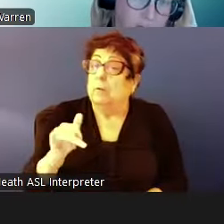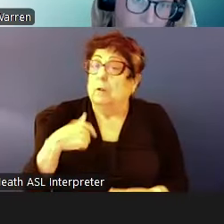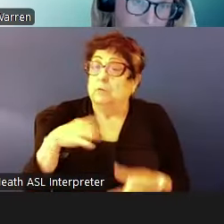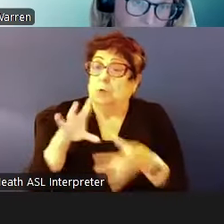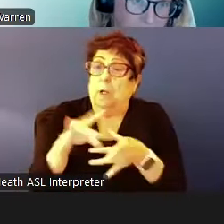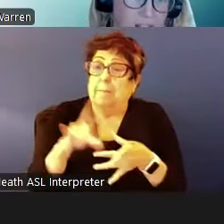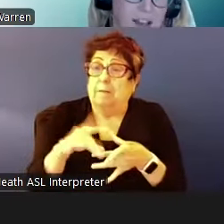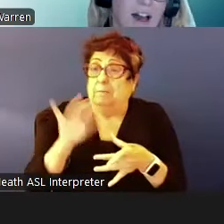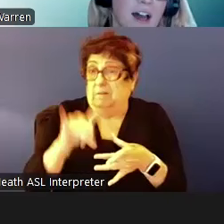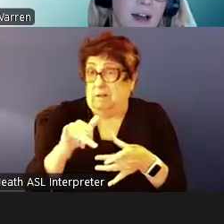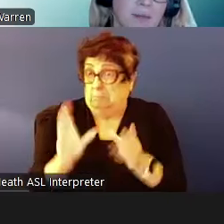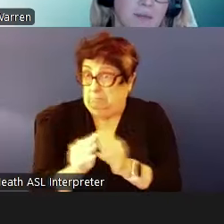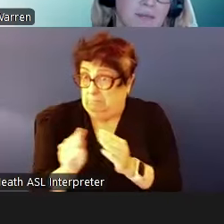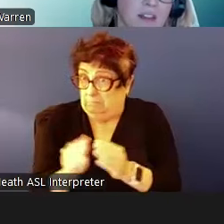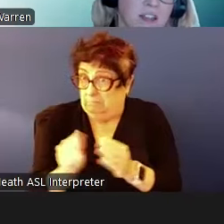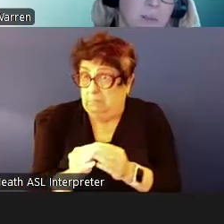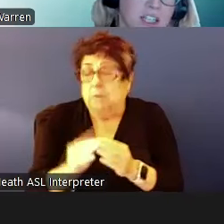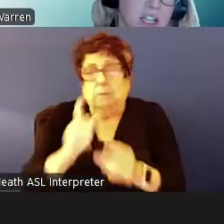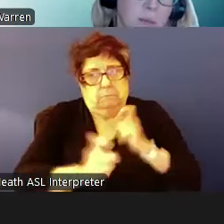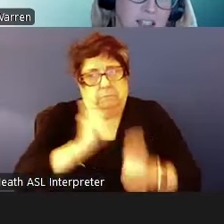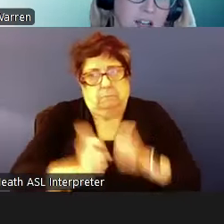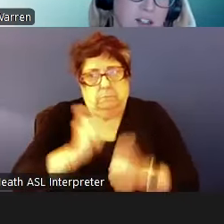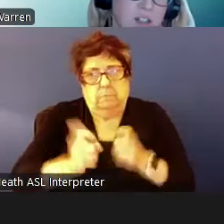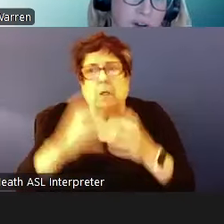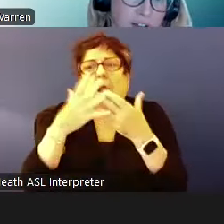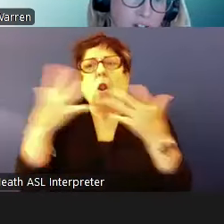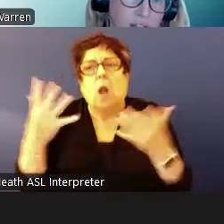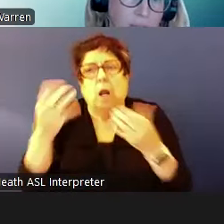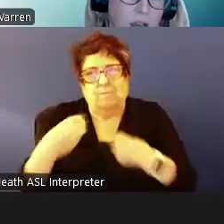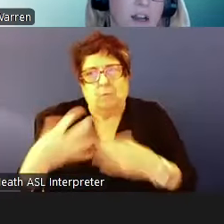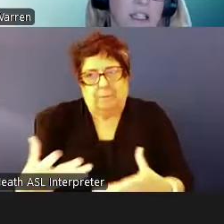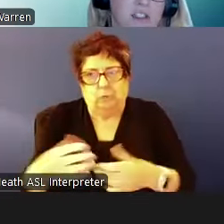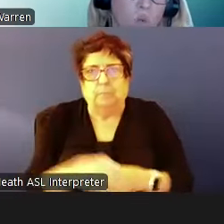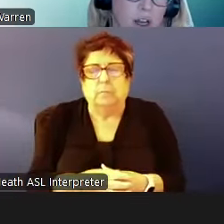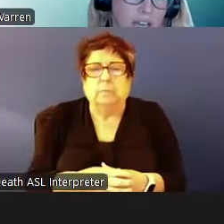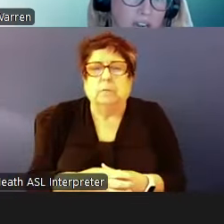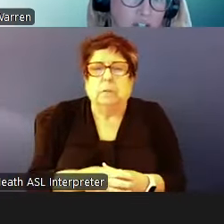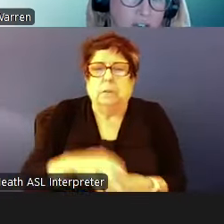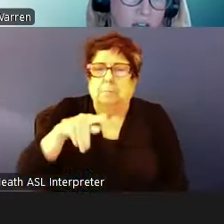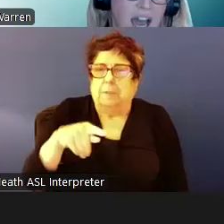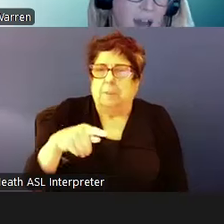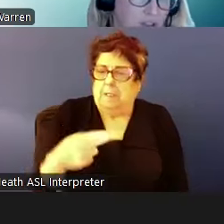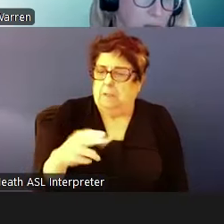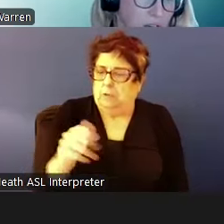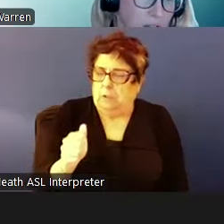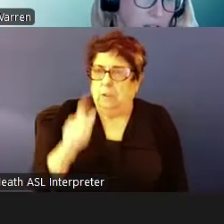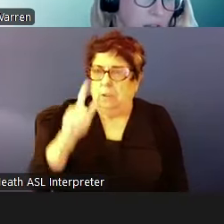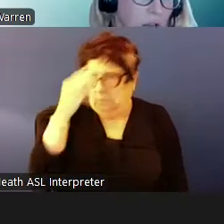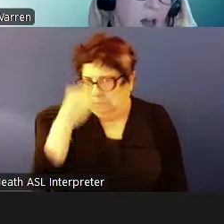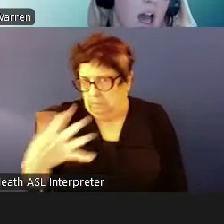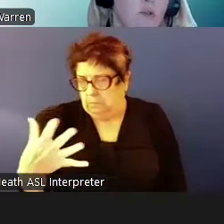information. The PHA must also notify the family on at least one occasion after the briefing and